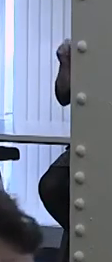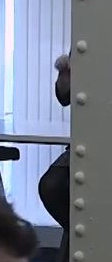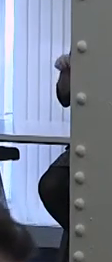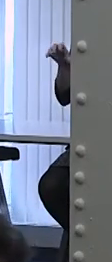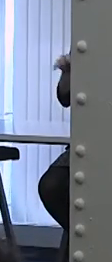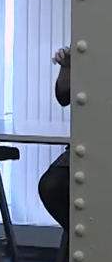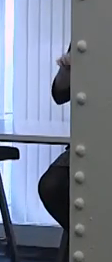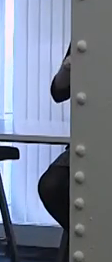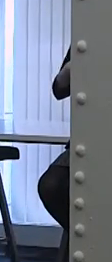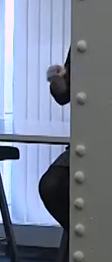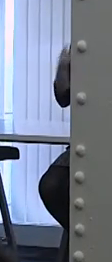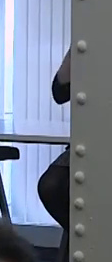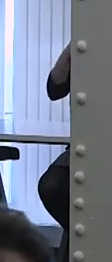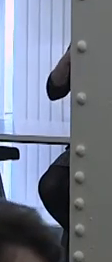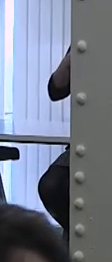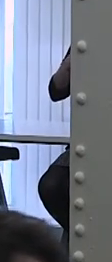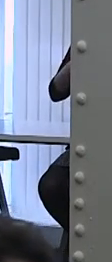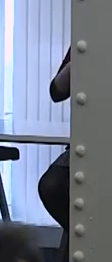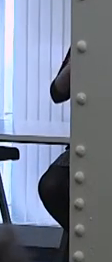medicine labels as disordered.